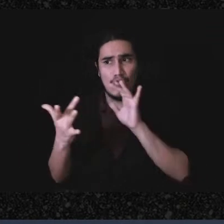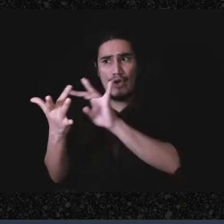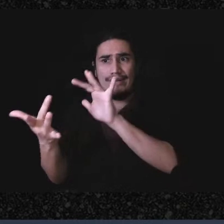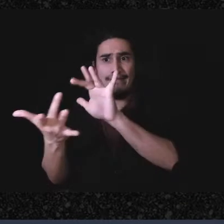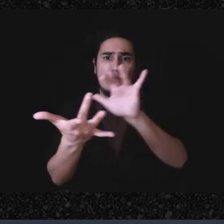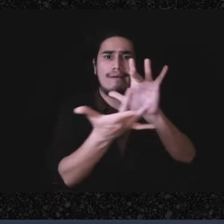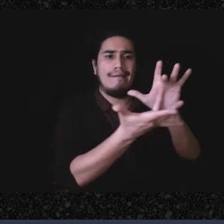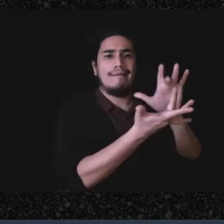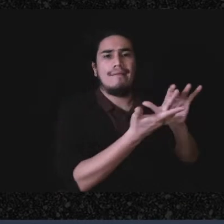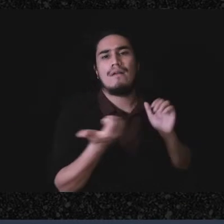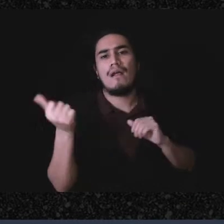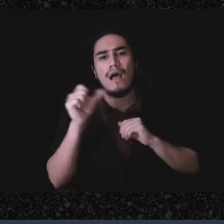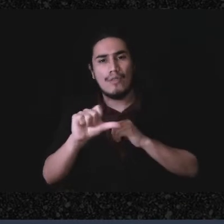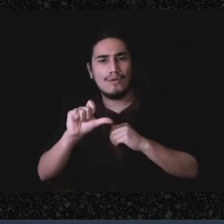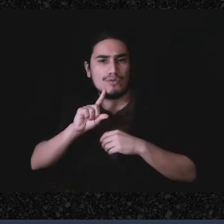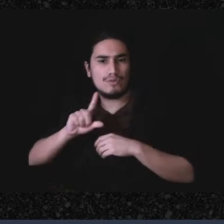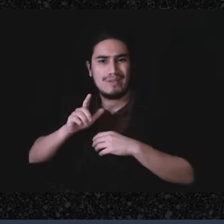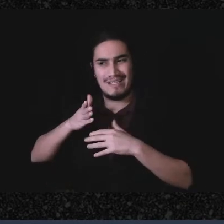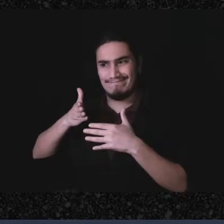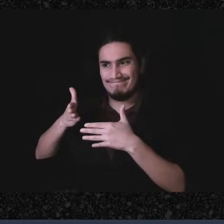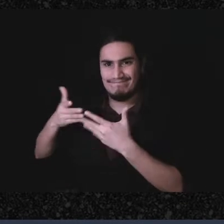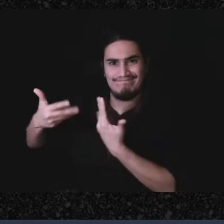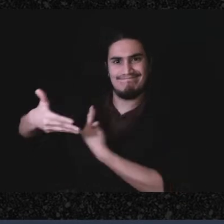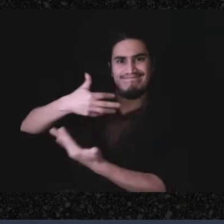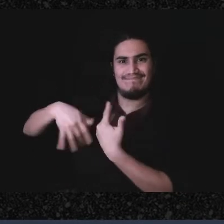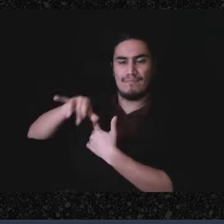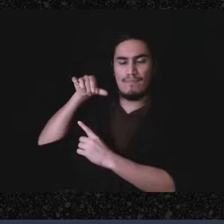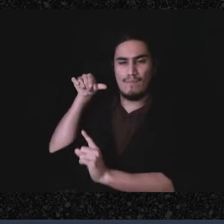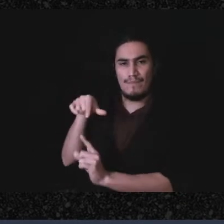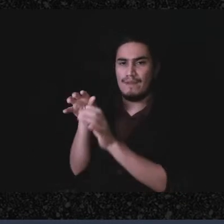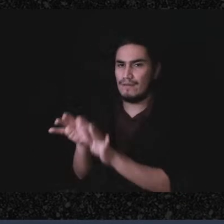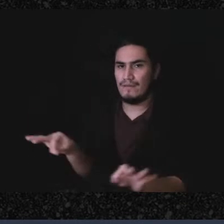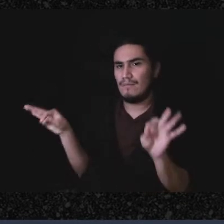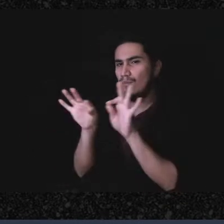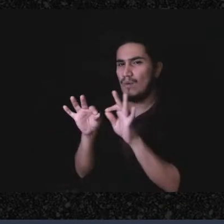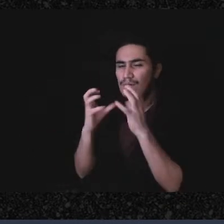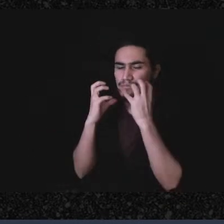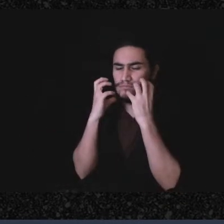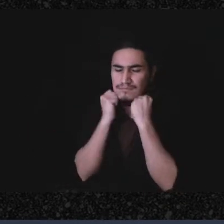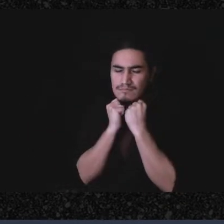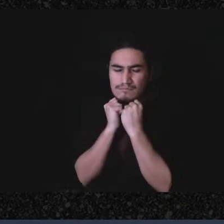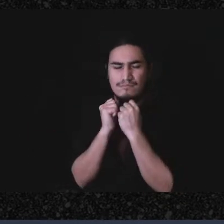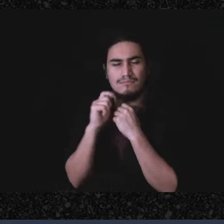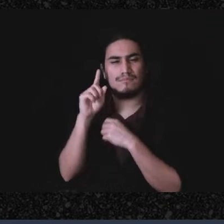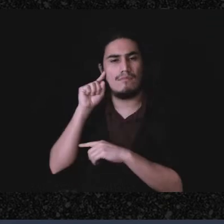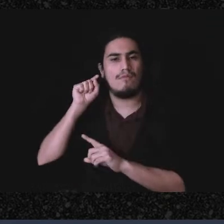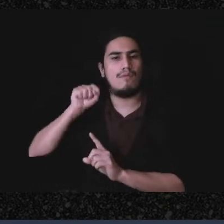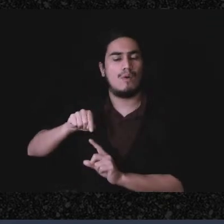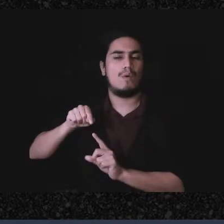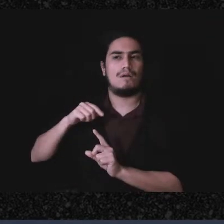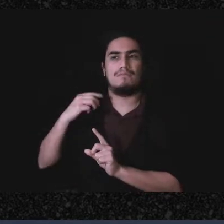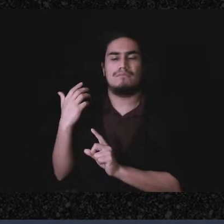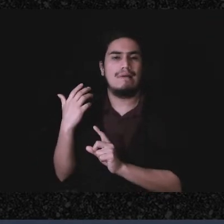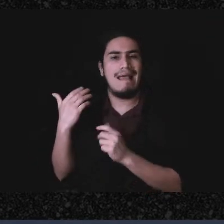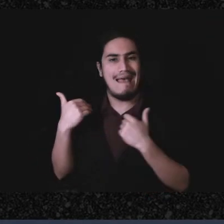and I think it is just, you know, a vital importance to-to doing organizing and I'd